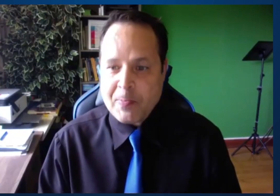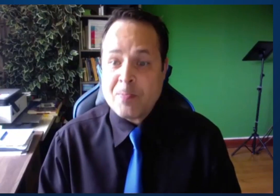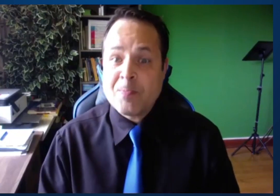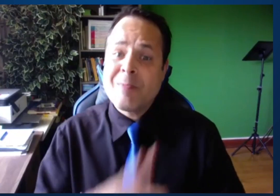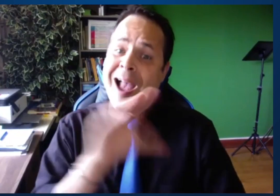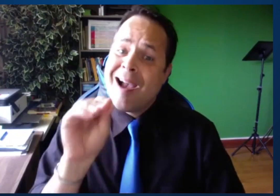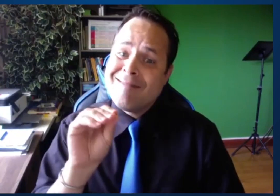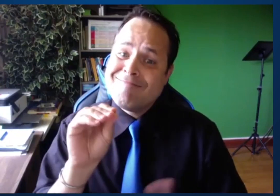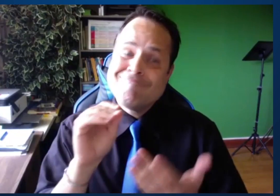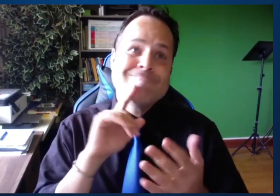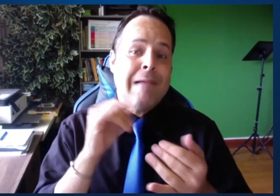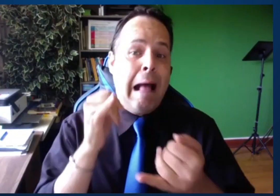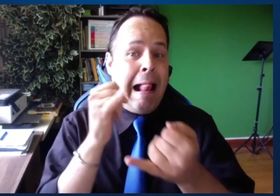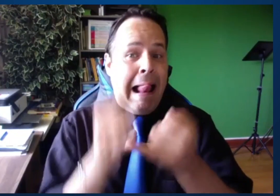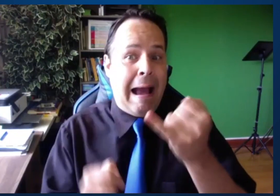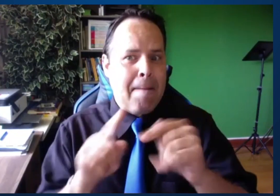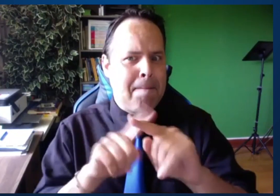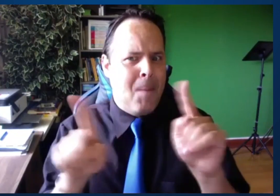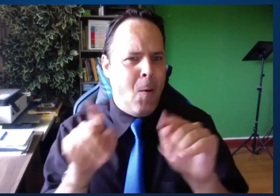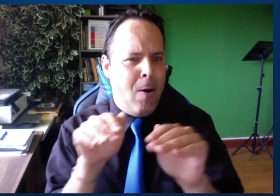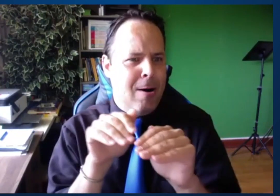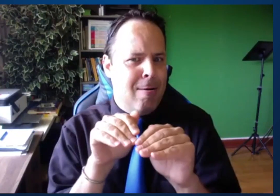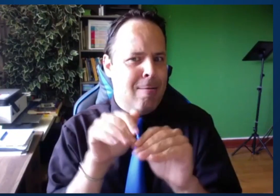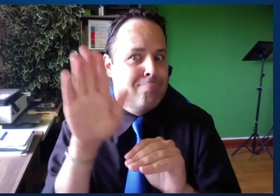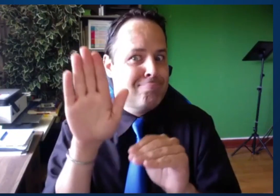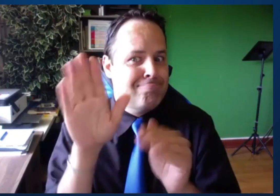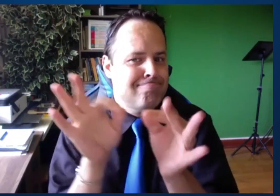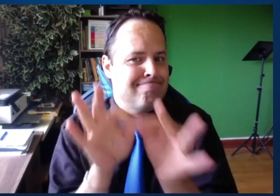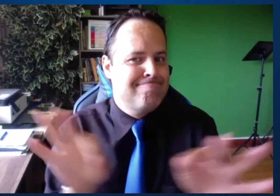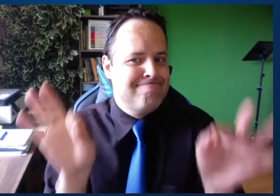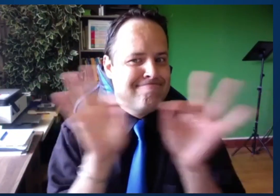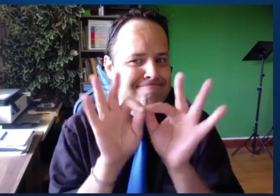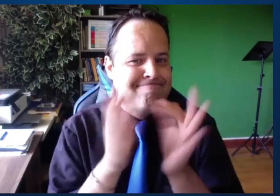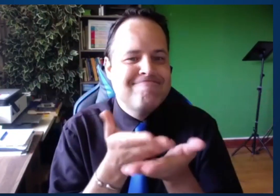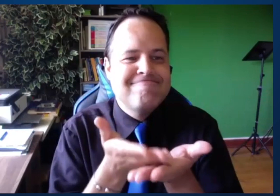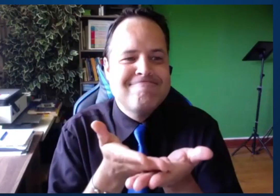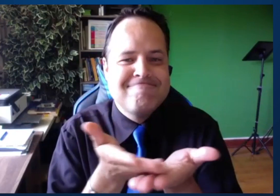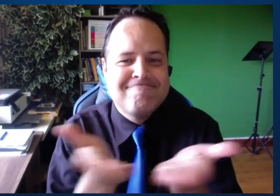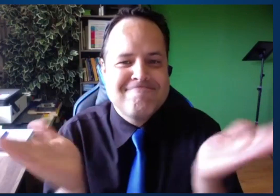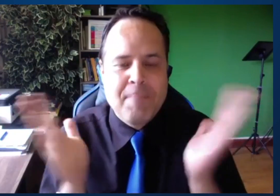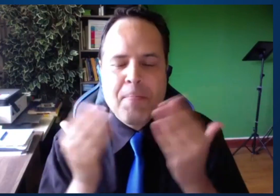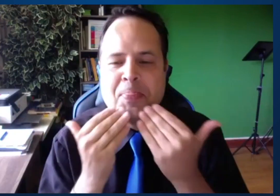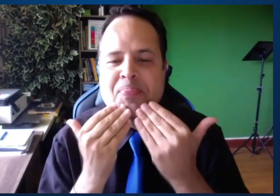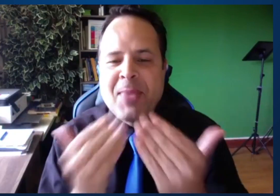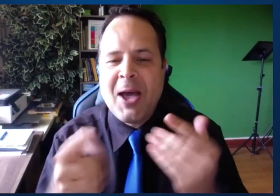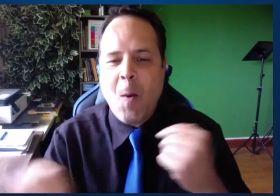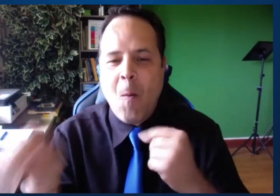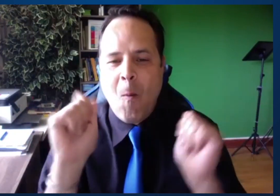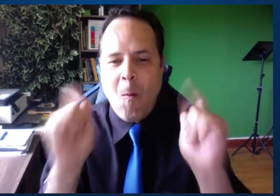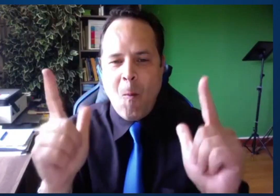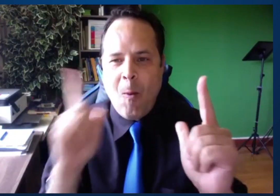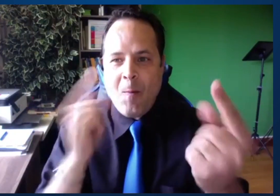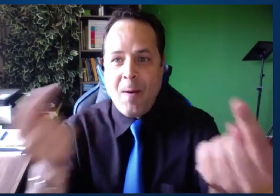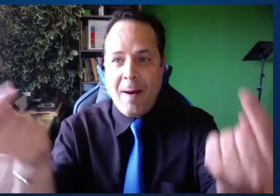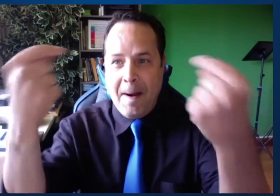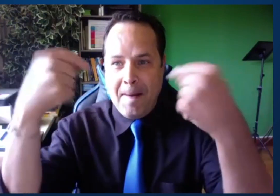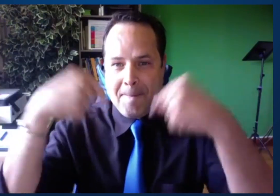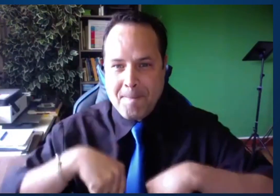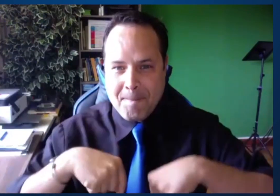Again, many thank you, Dr. Skyer, for coming today and presenting. This is an inspirational speech for all of us.